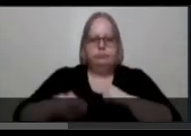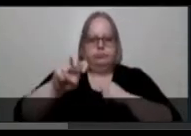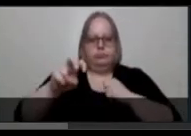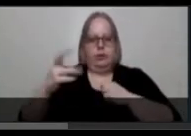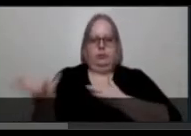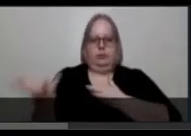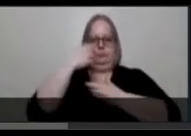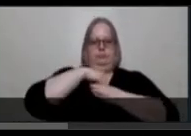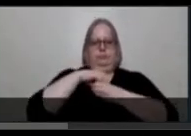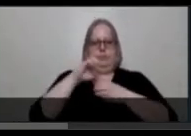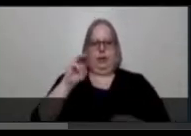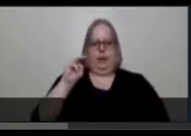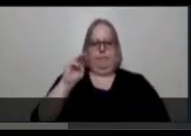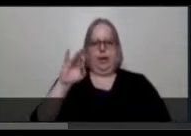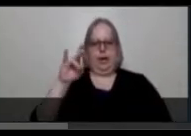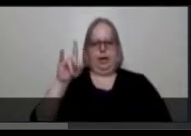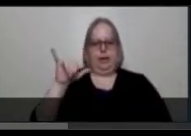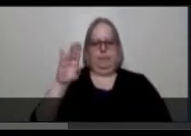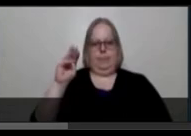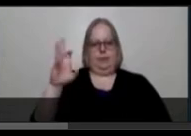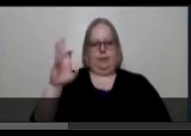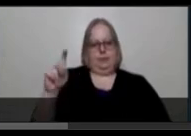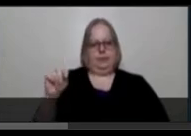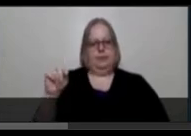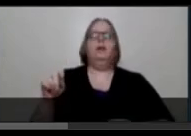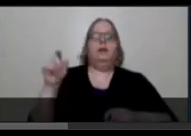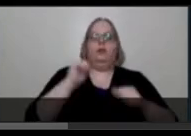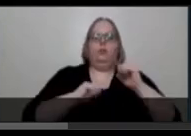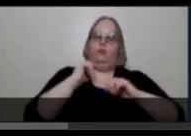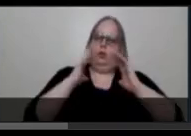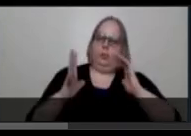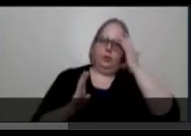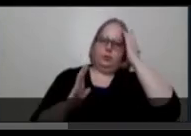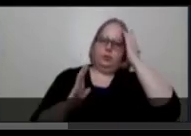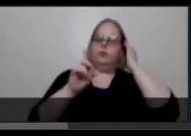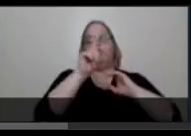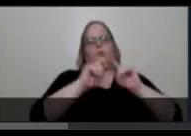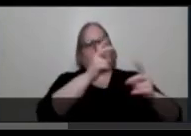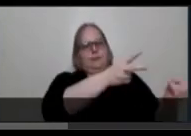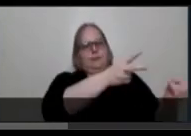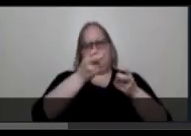The performers took these questions and from them, devised their own pieces that provide answers.